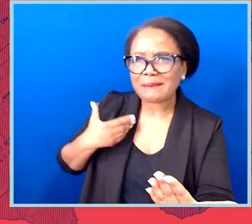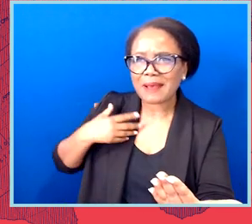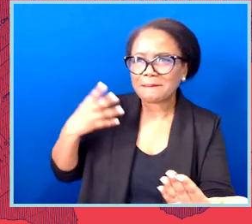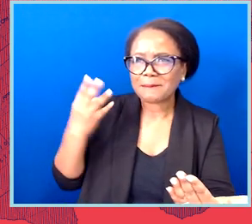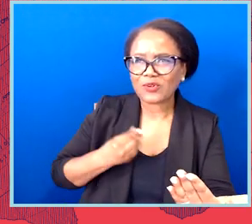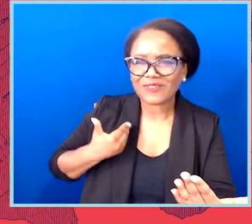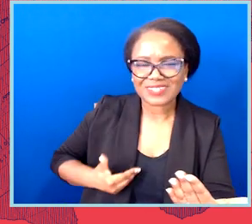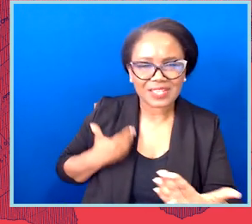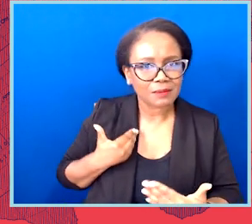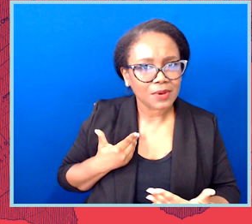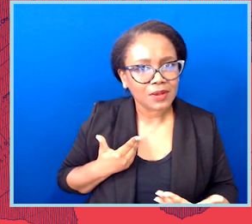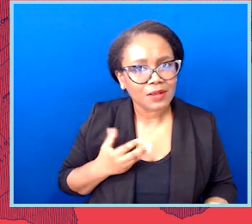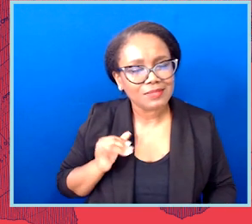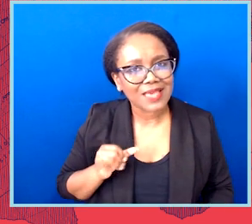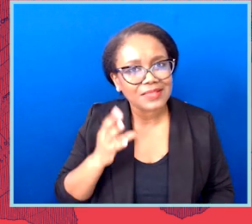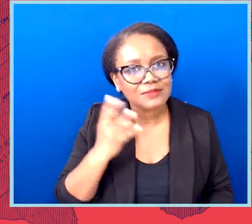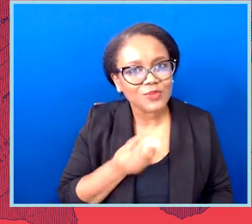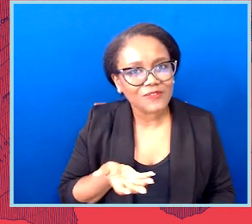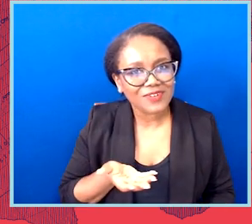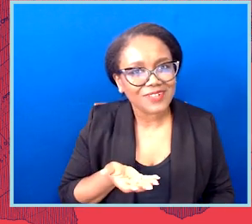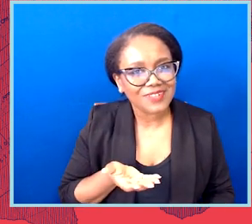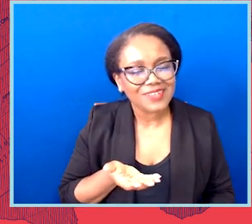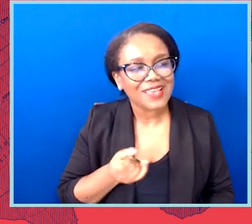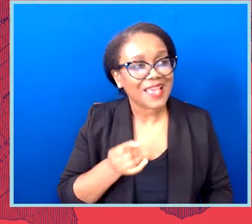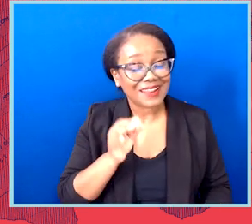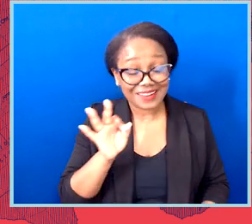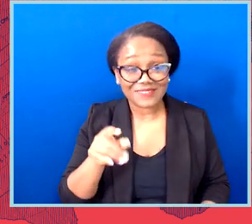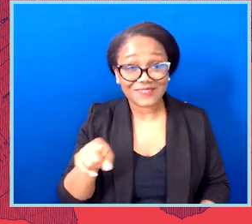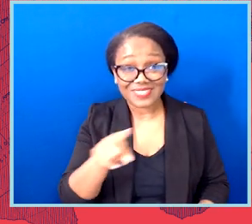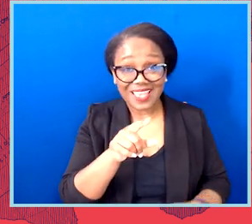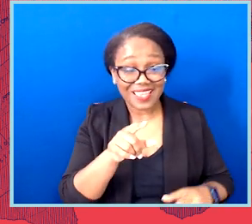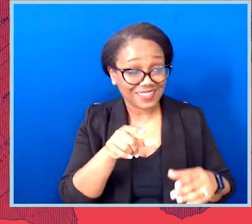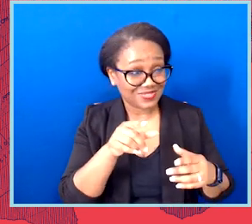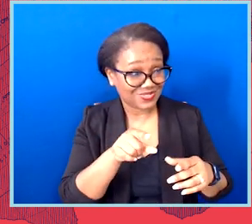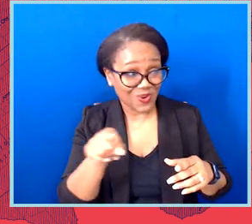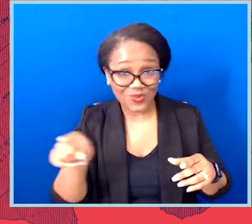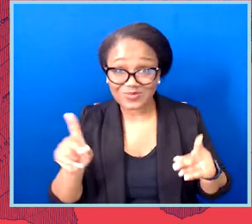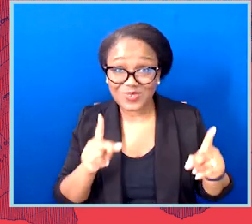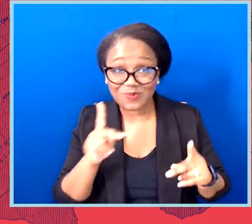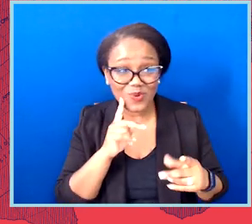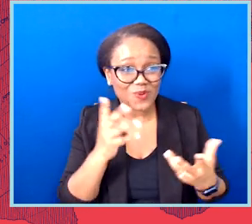And if there are people out there who are so able to be magically and beautifully themselves,